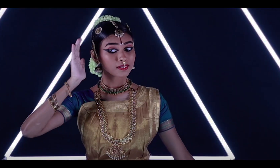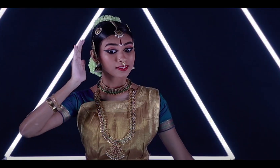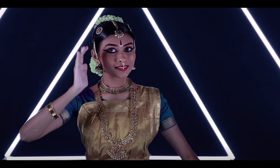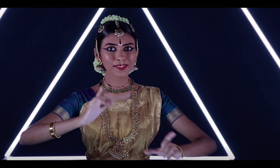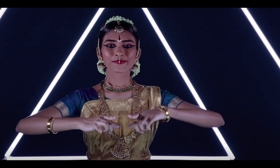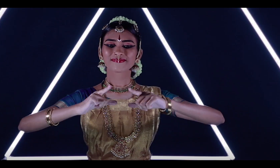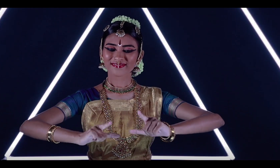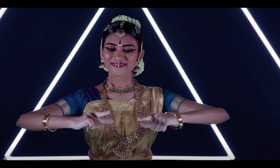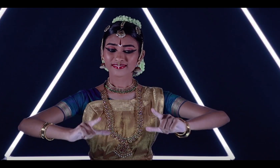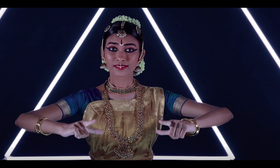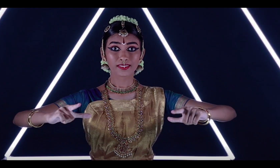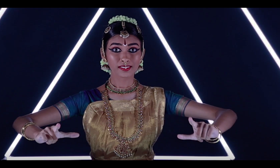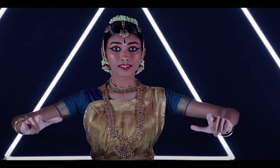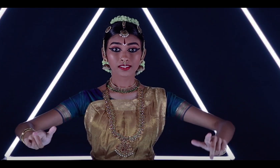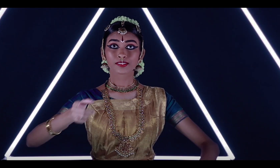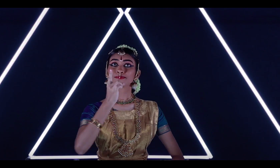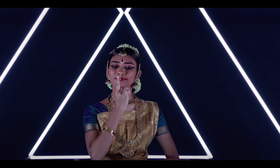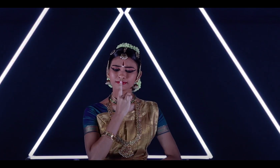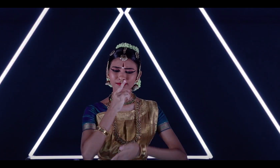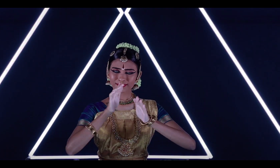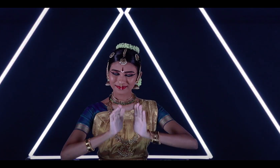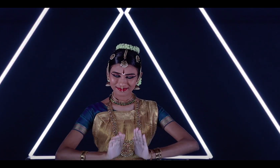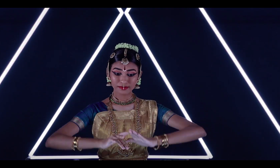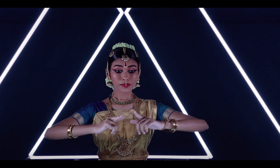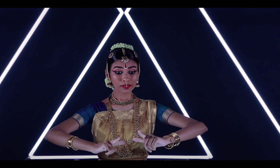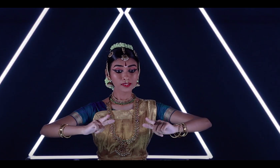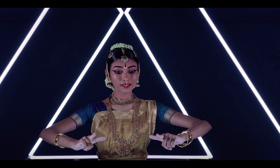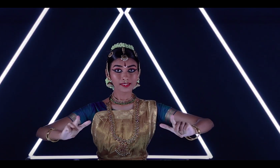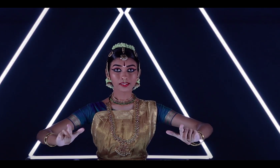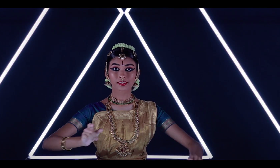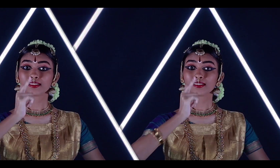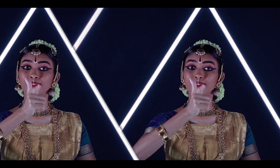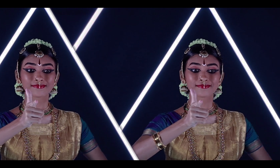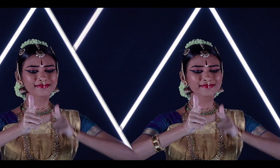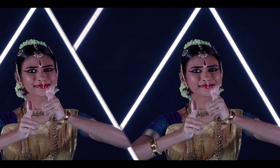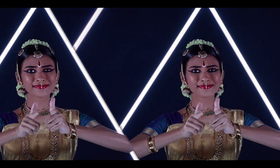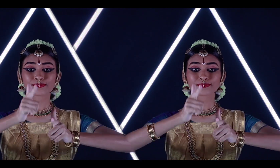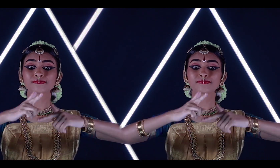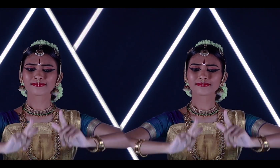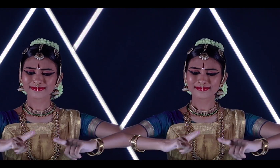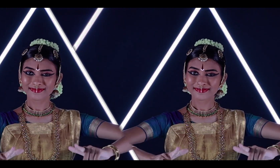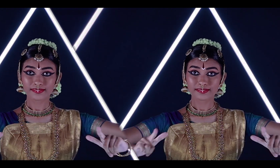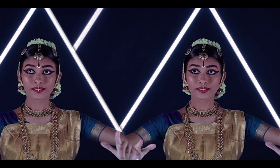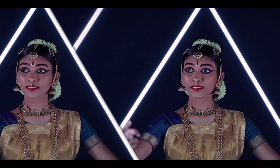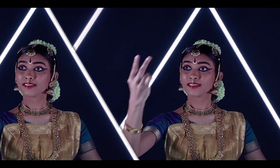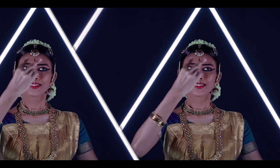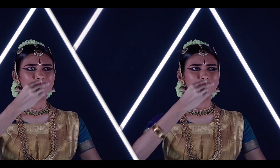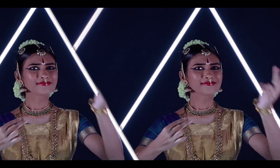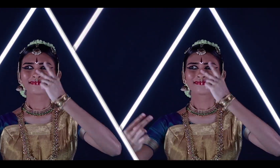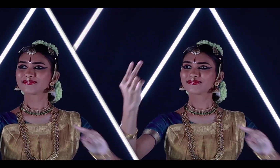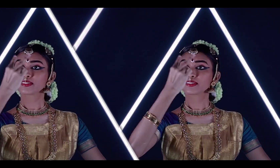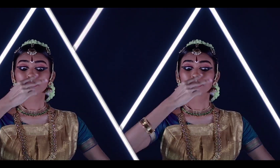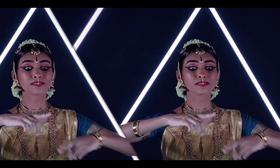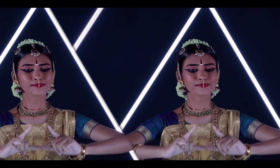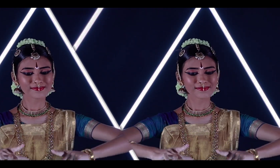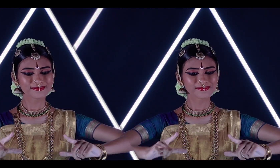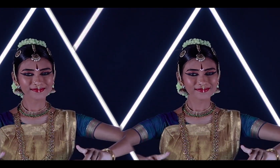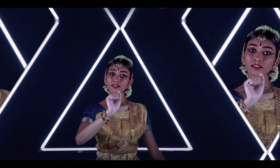Melody is a language Silence too is a language Speech is a language To glance is a language